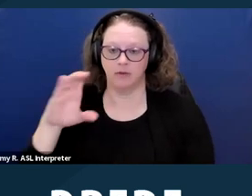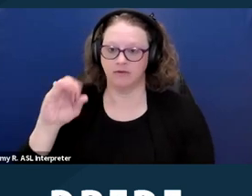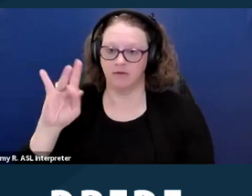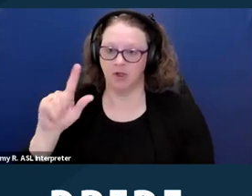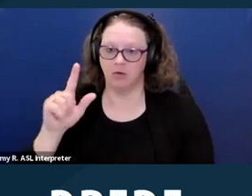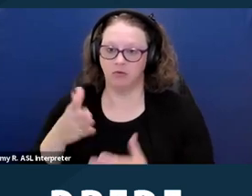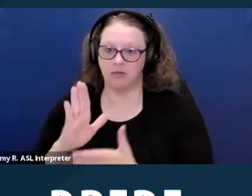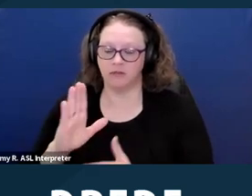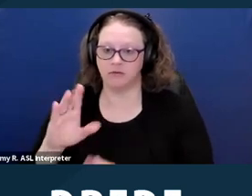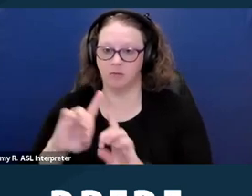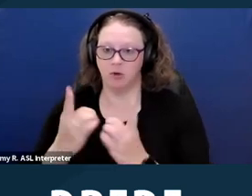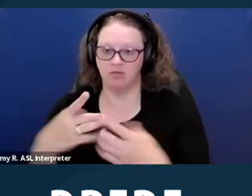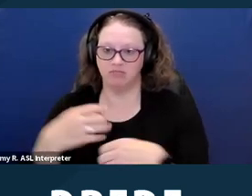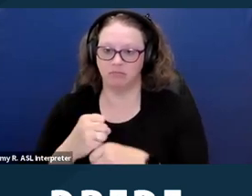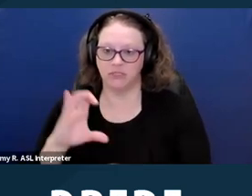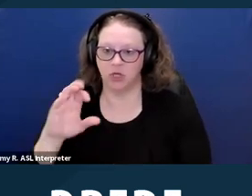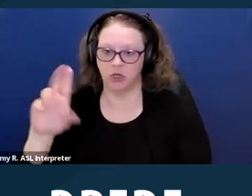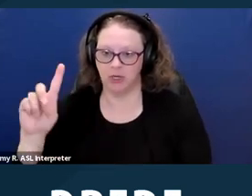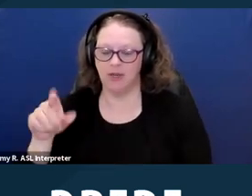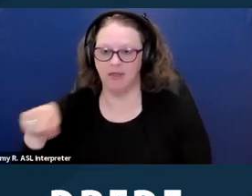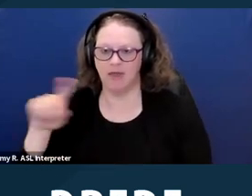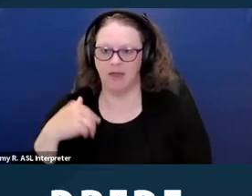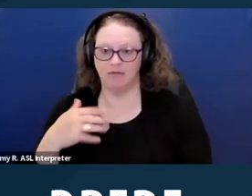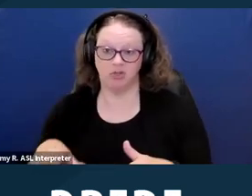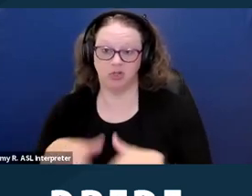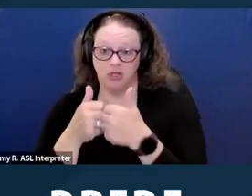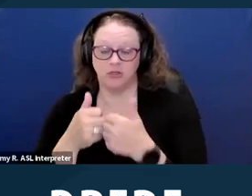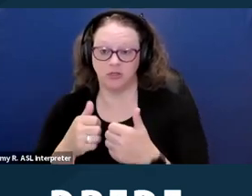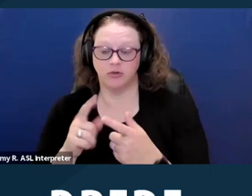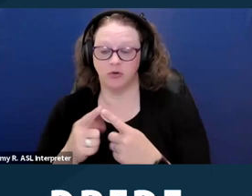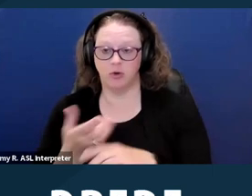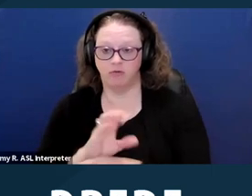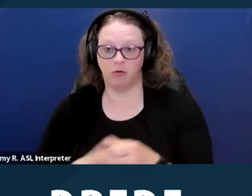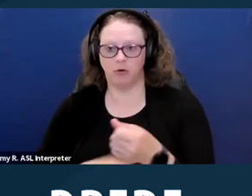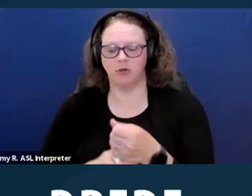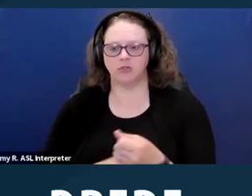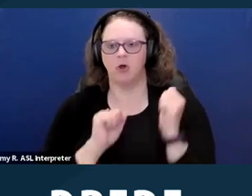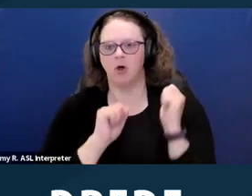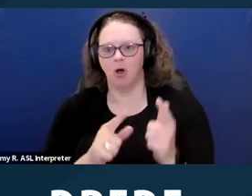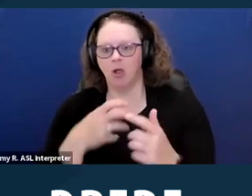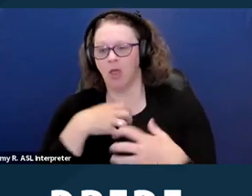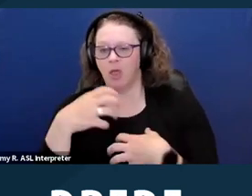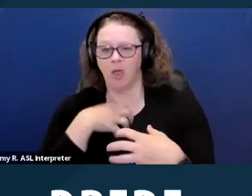has some challenges with enforcing all the complaints that are being filed.